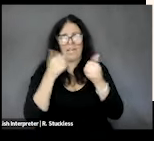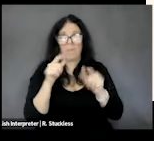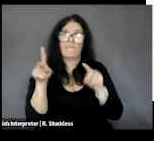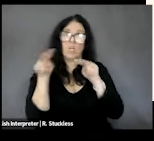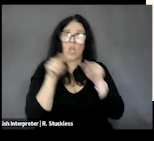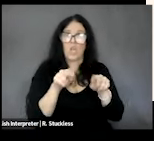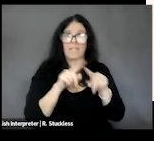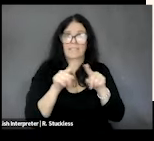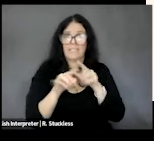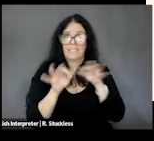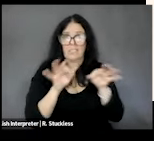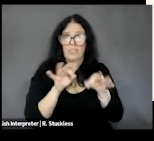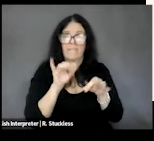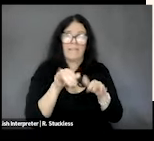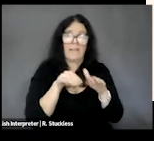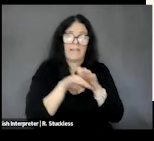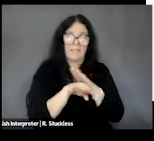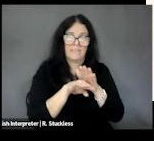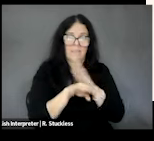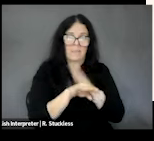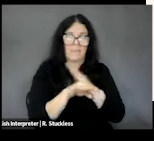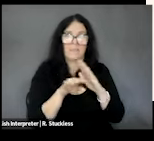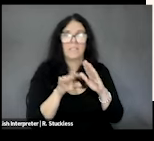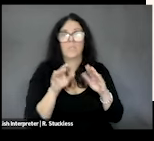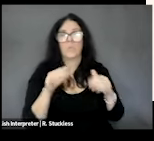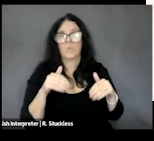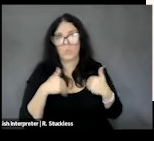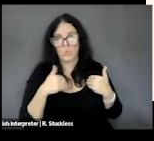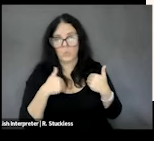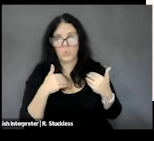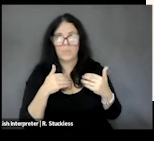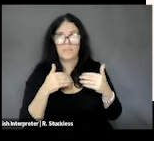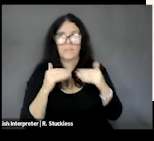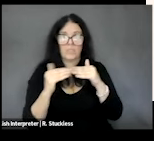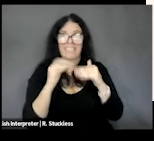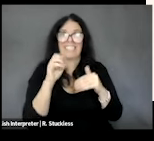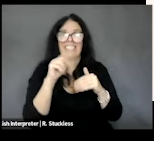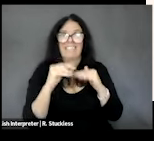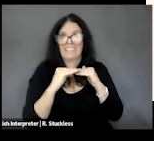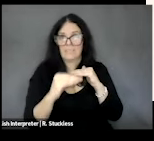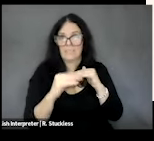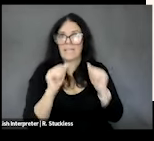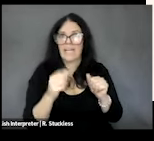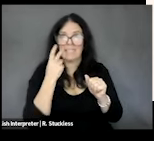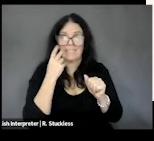availability, accessibility, use, and utilization, and even stability, you can see that persons with